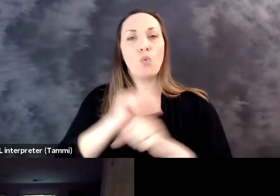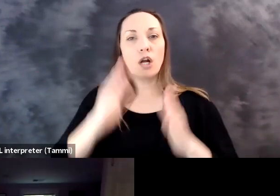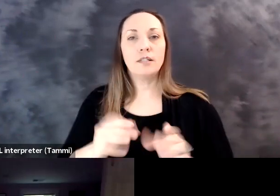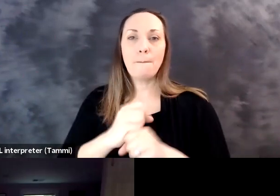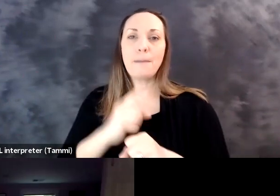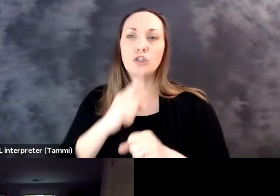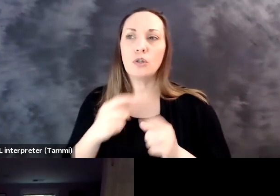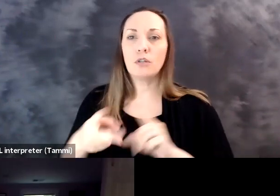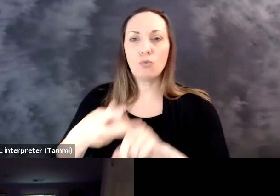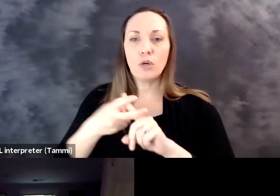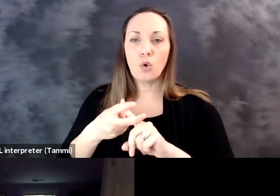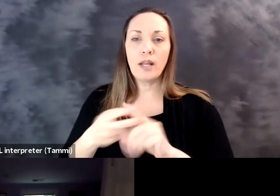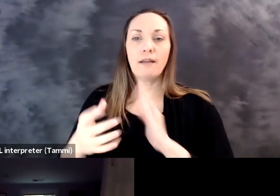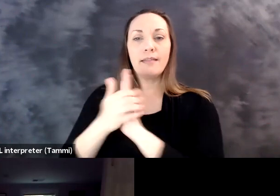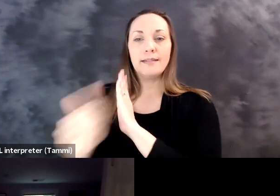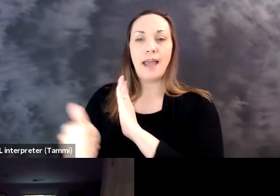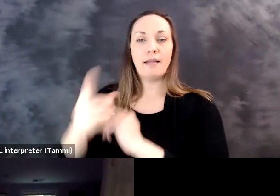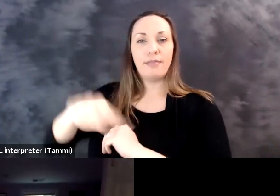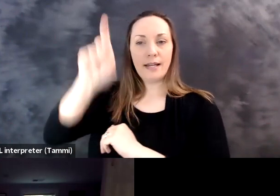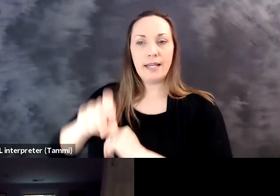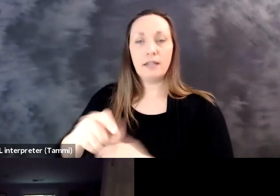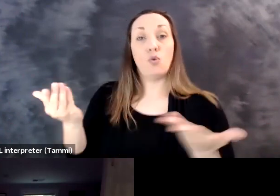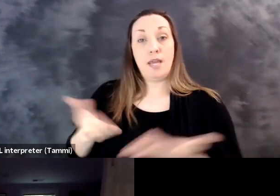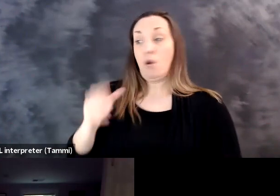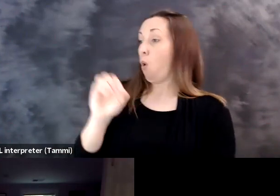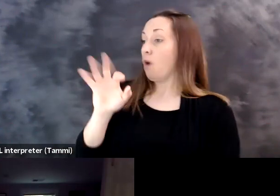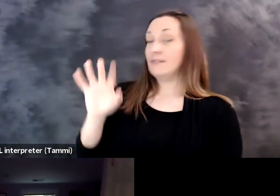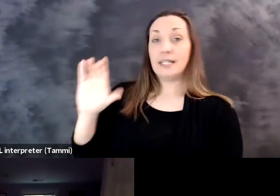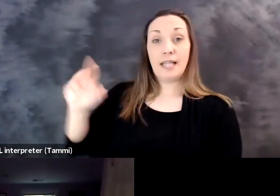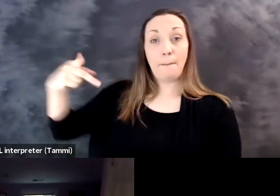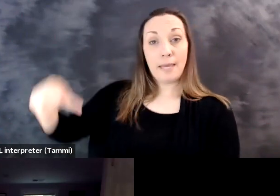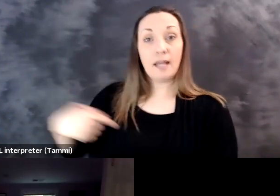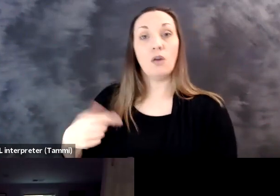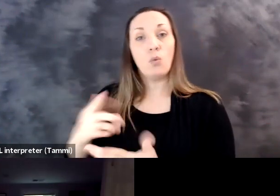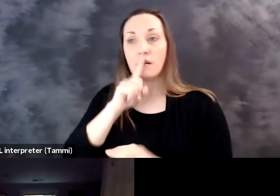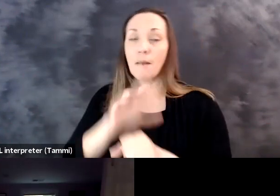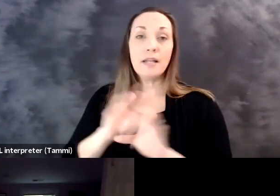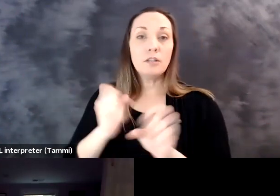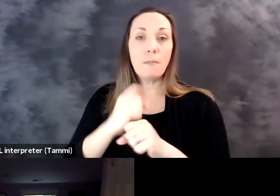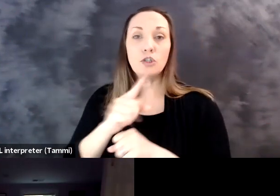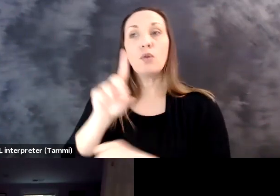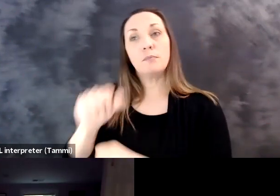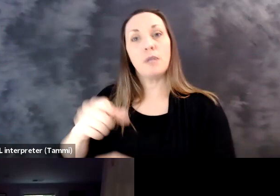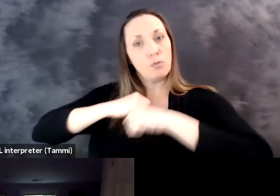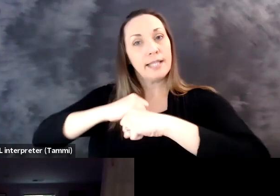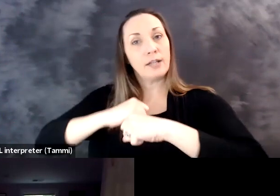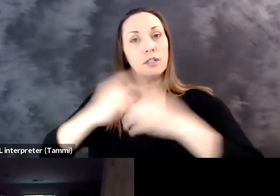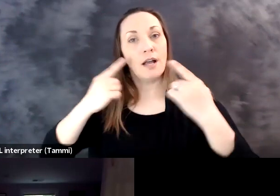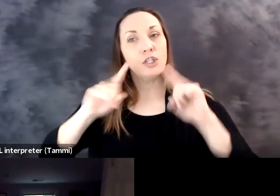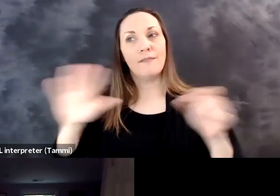underrepresentation of workers and to ensure they are recruiting and attracting the talent that they need.